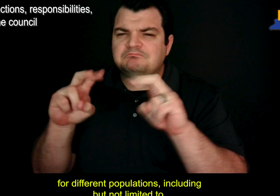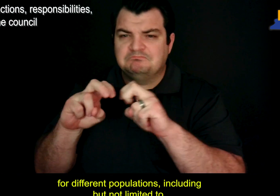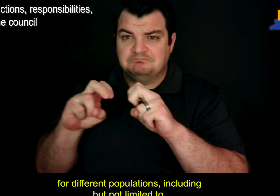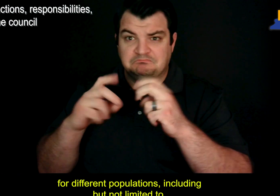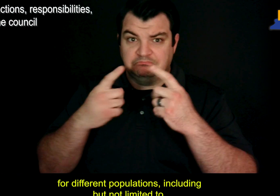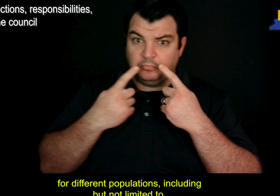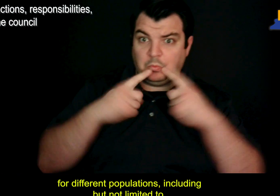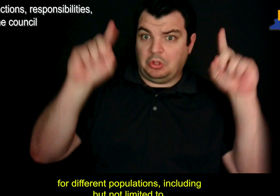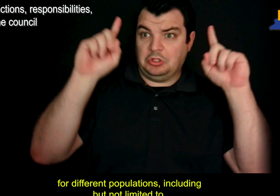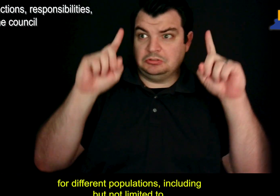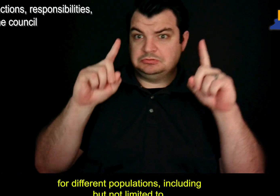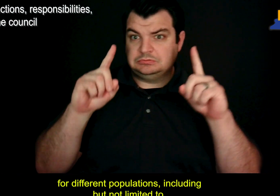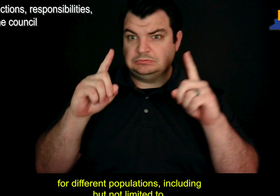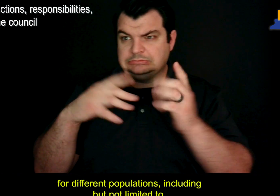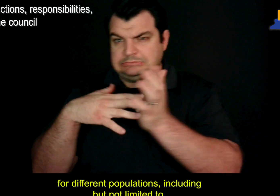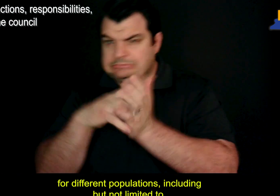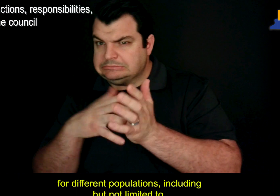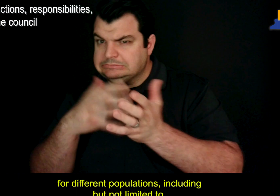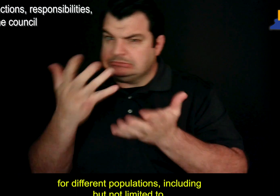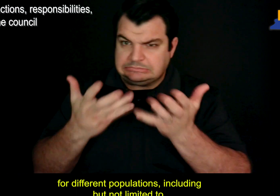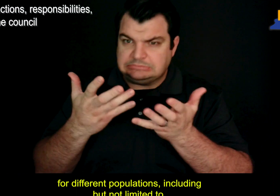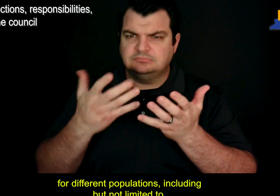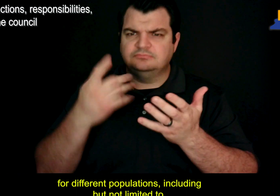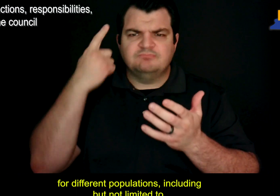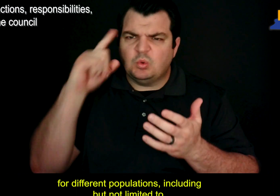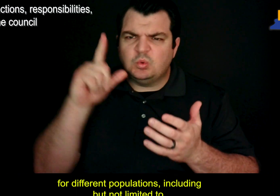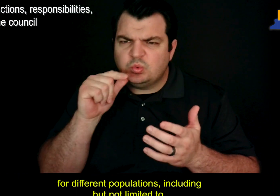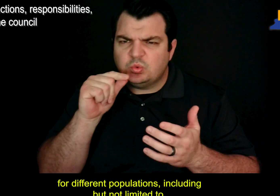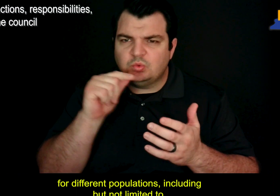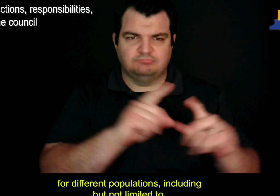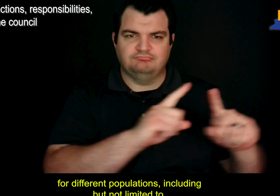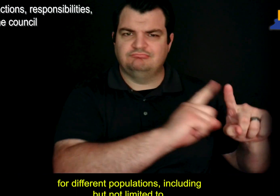for different populations, including but not limited to,